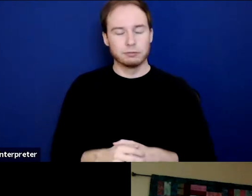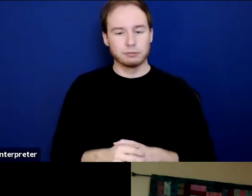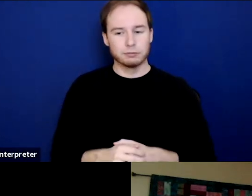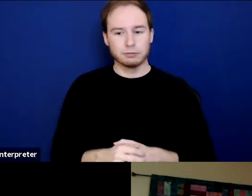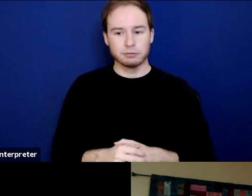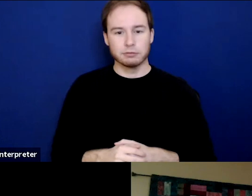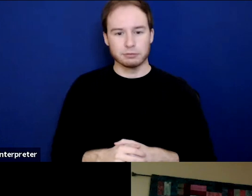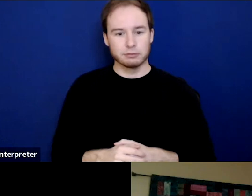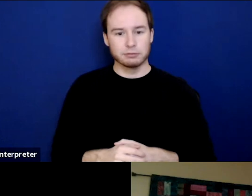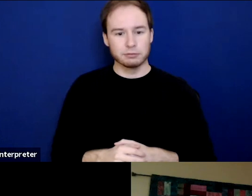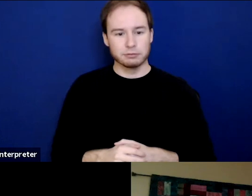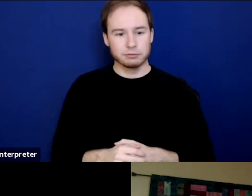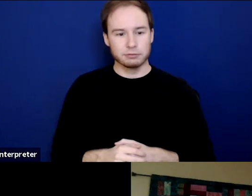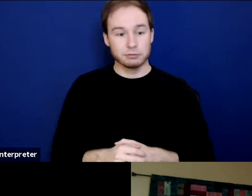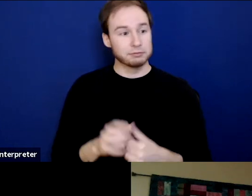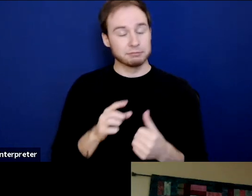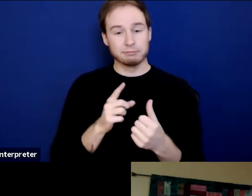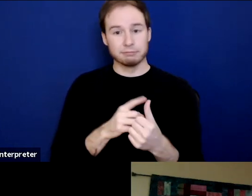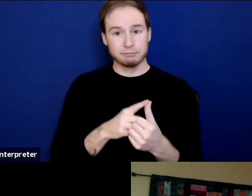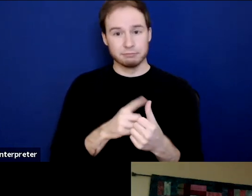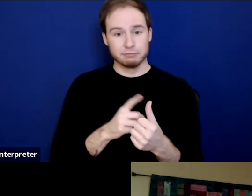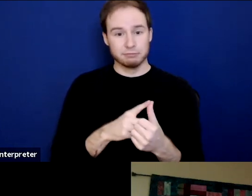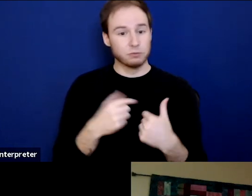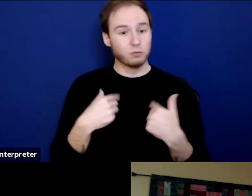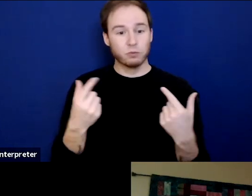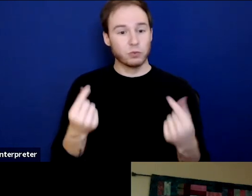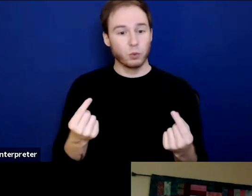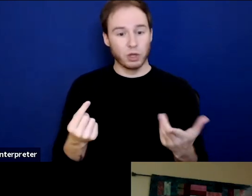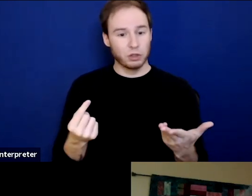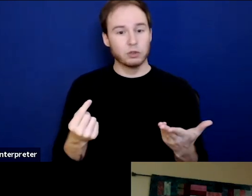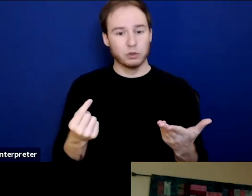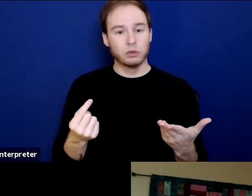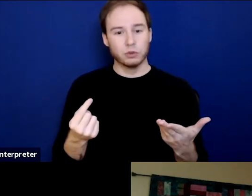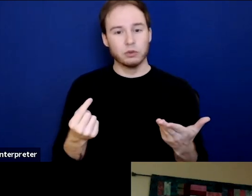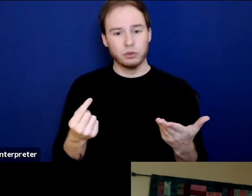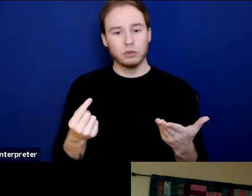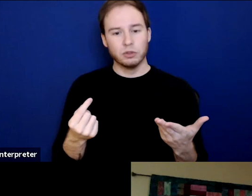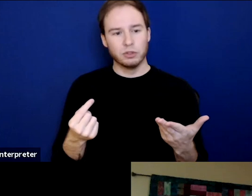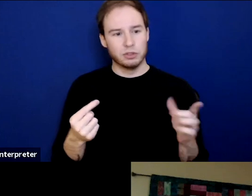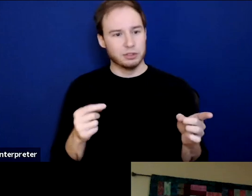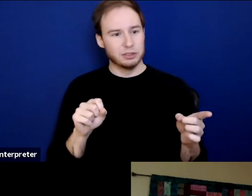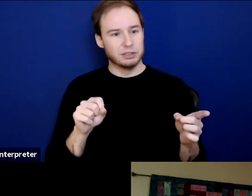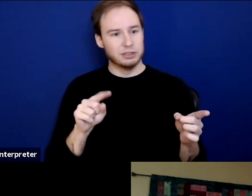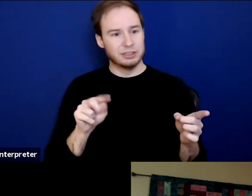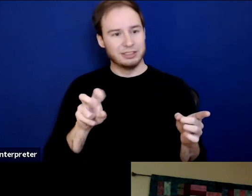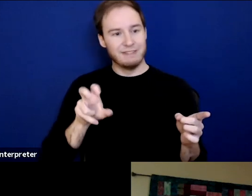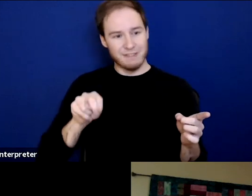So, for starters, and I think what we'll do is have Steven, you, and Racquel and JC